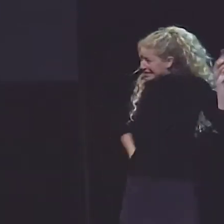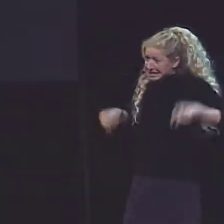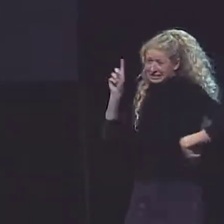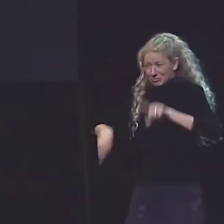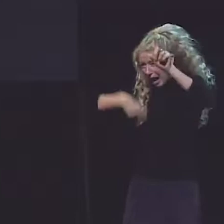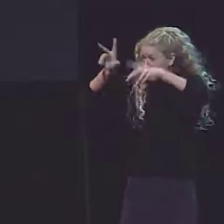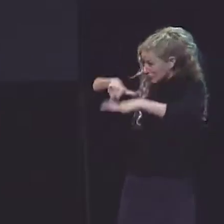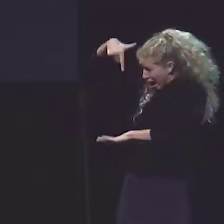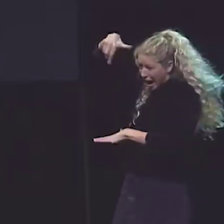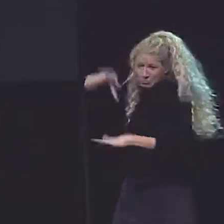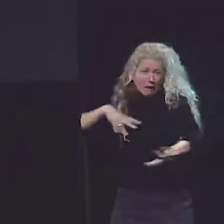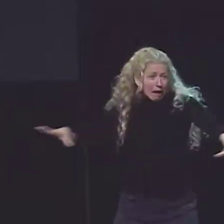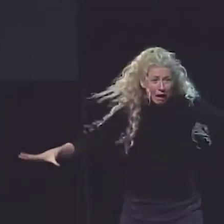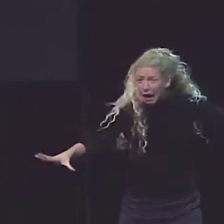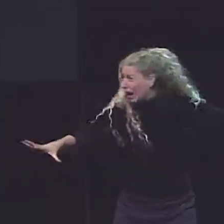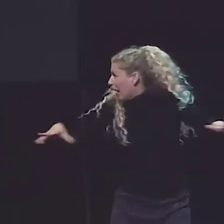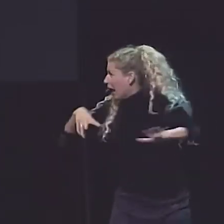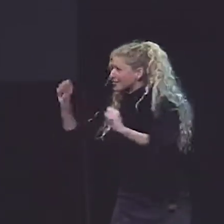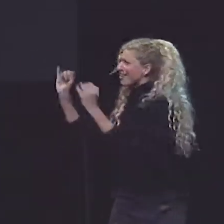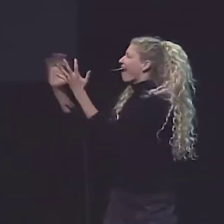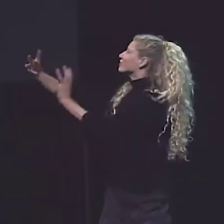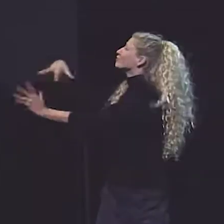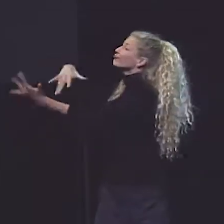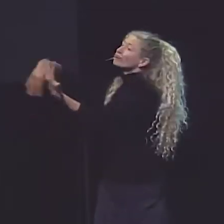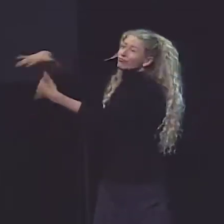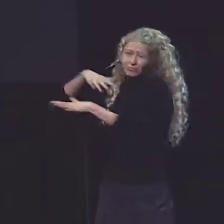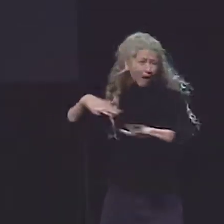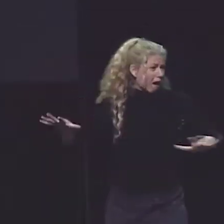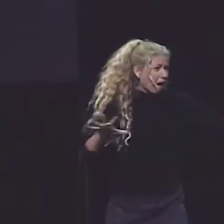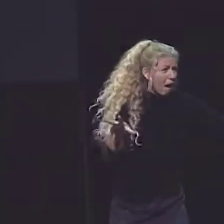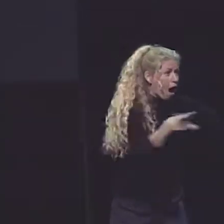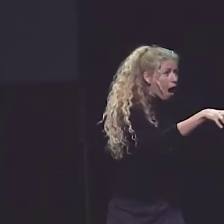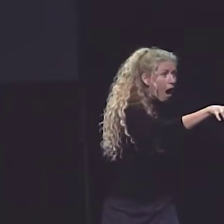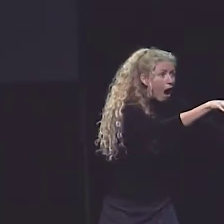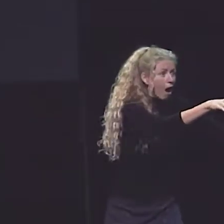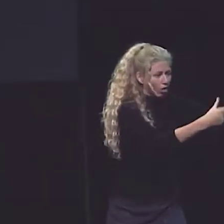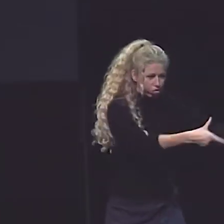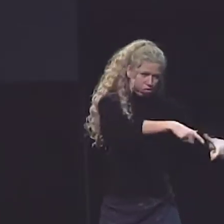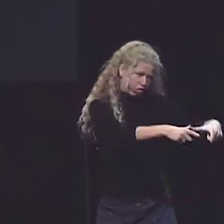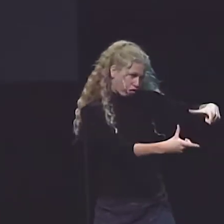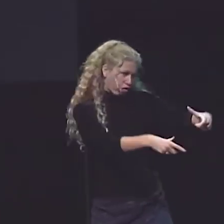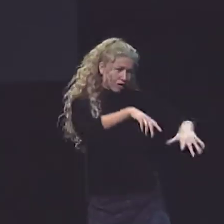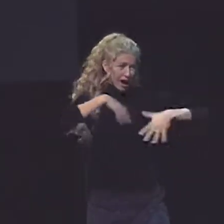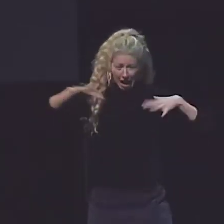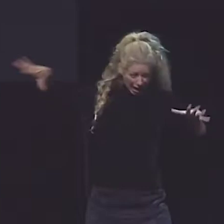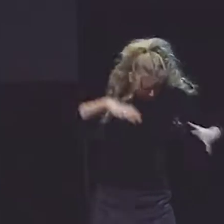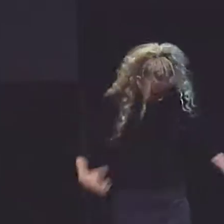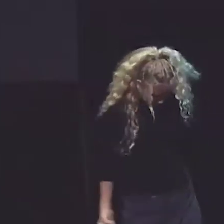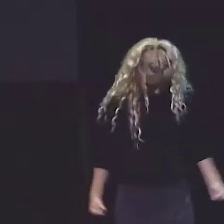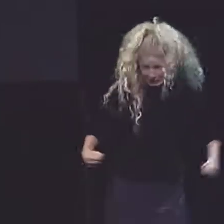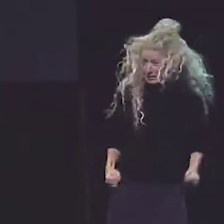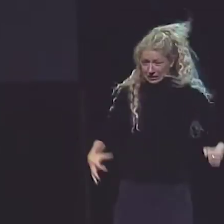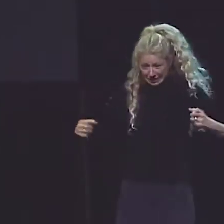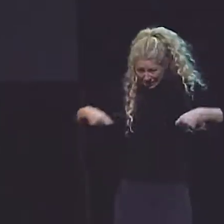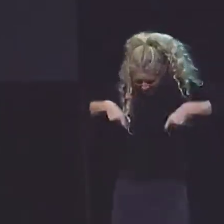I RAN AS FAST AS I COULD TO ANYWHERE THAT I THOUGHT I COULD BLEND IN. THERE'S A CROWD OF KIDS PLAYING OVER THERE. THERE'S SOME OTHER KIDS ON A TUBE SWING.